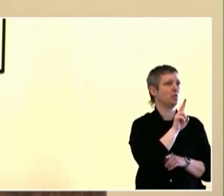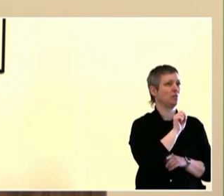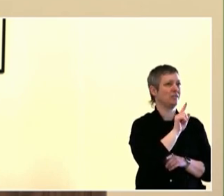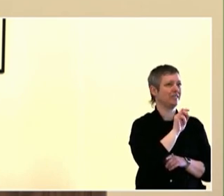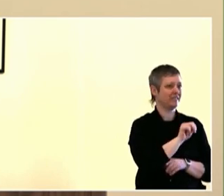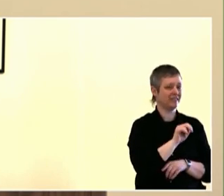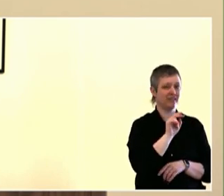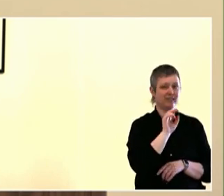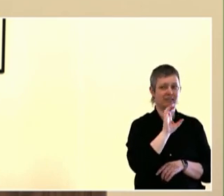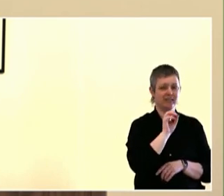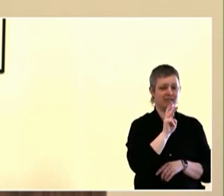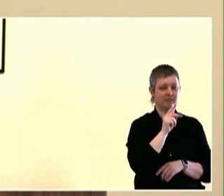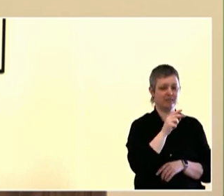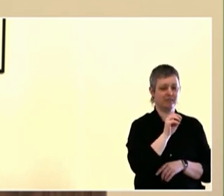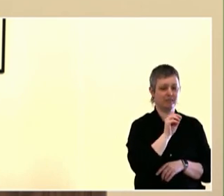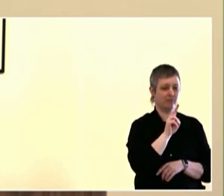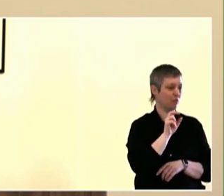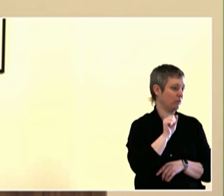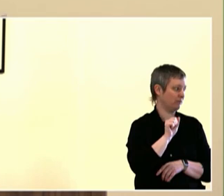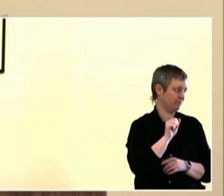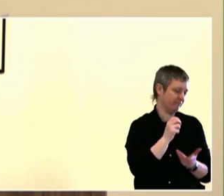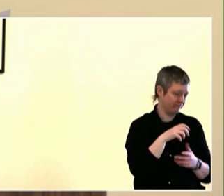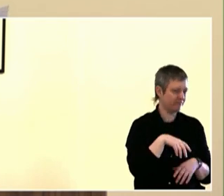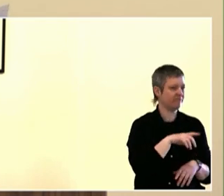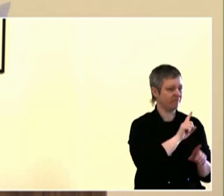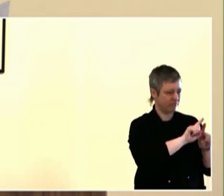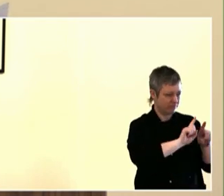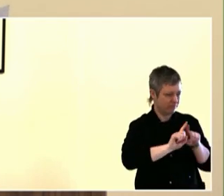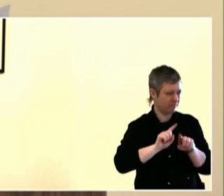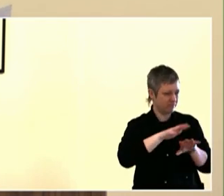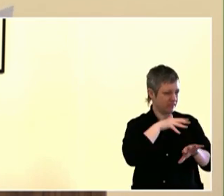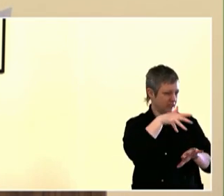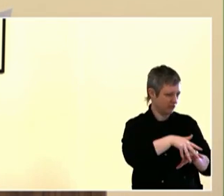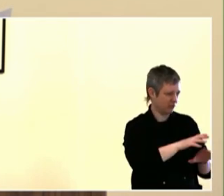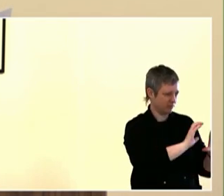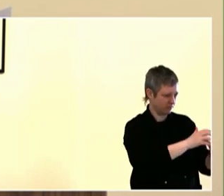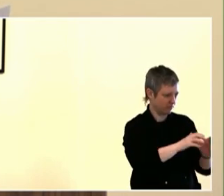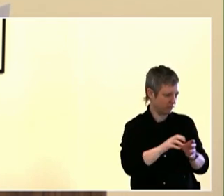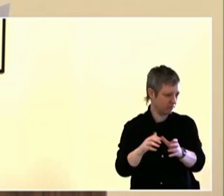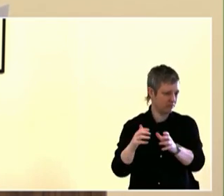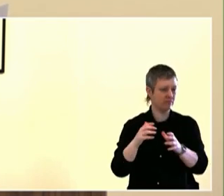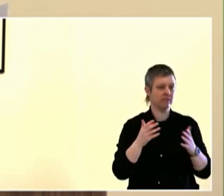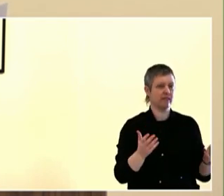located in the heart of downtown Portland, Oregon, in Multnomah County.